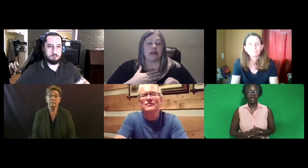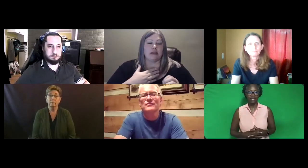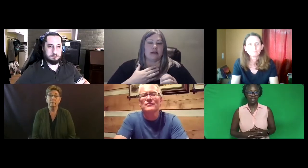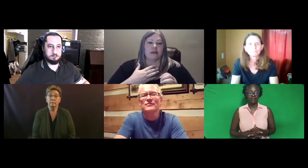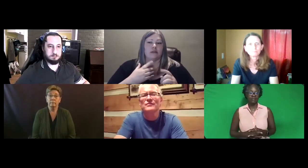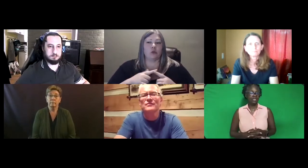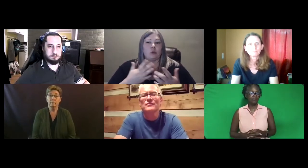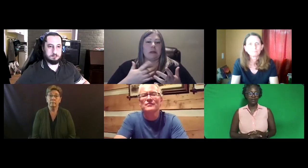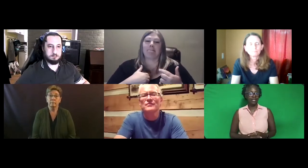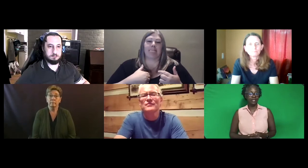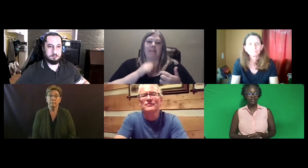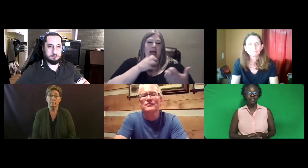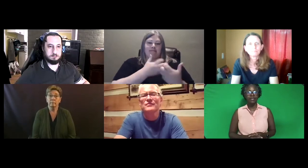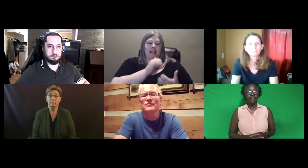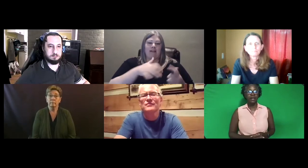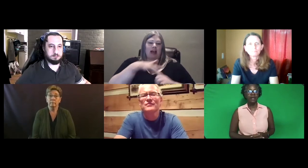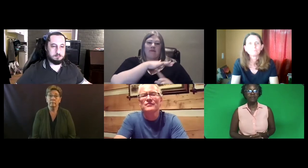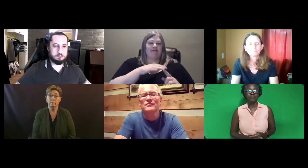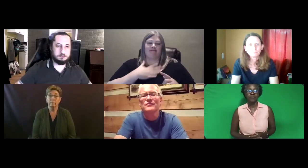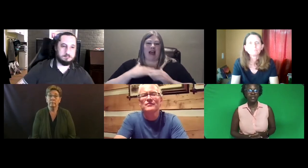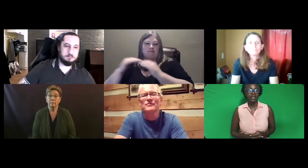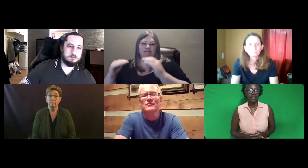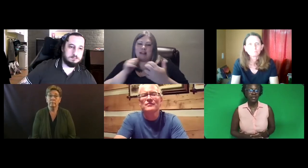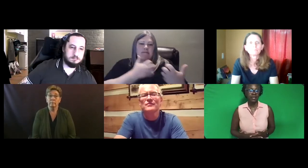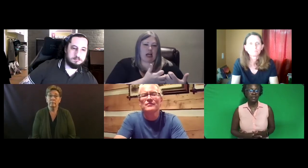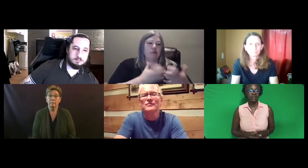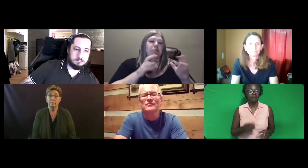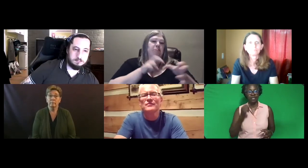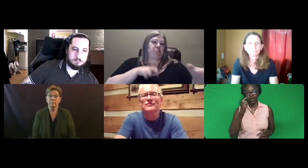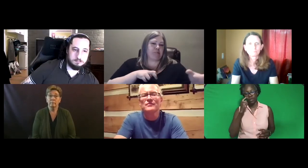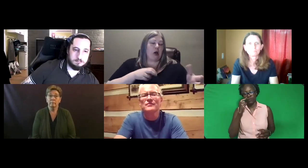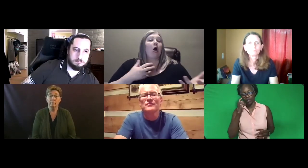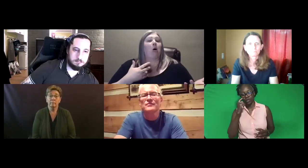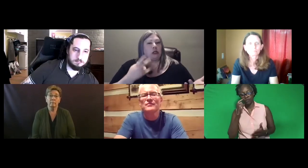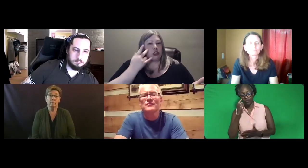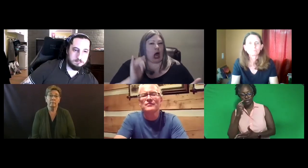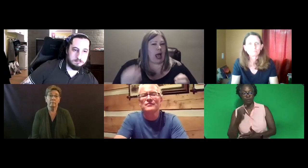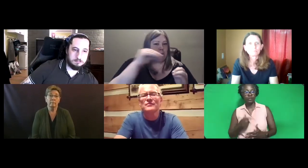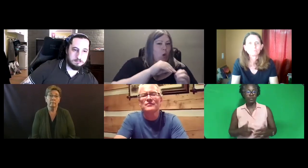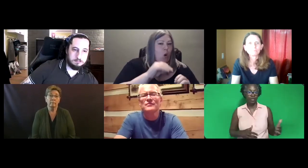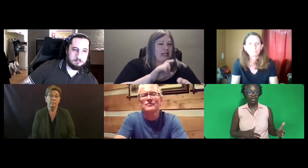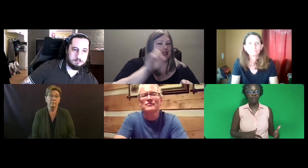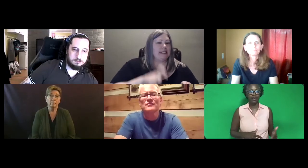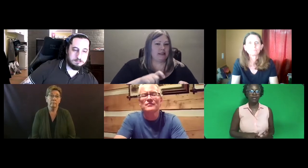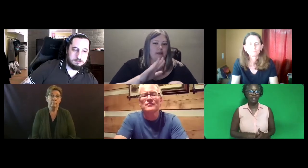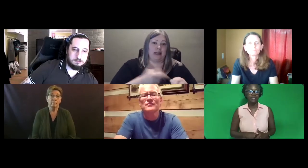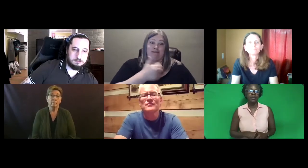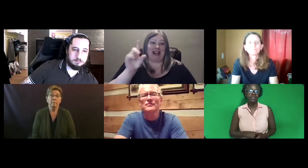That is very clear. And if you're a good fit for this person or that environment.